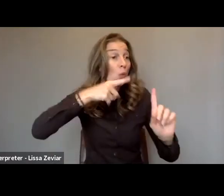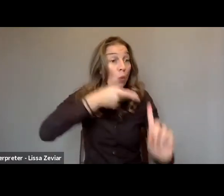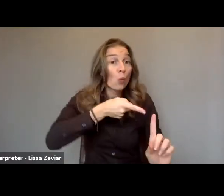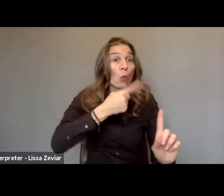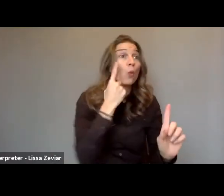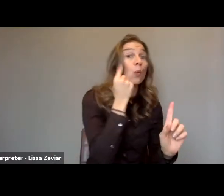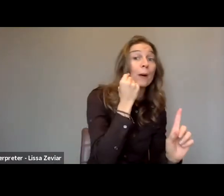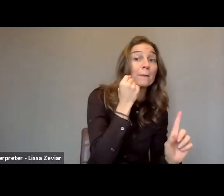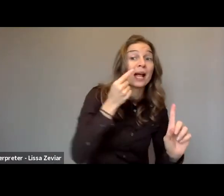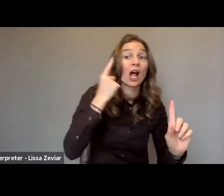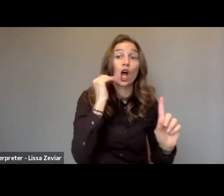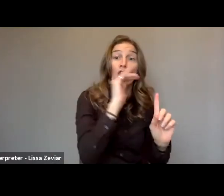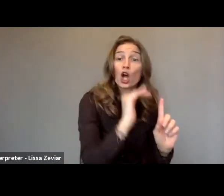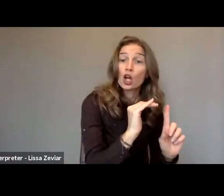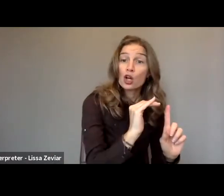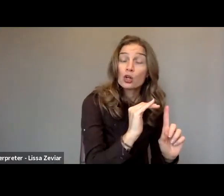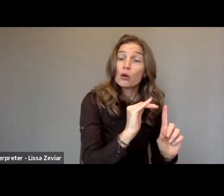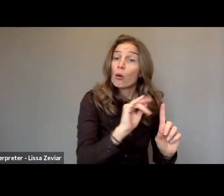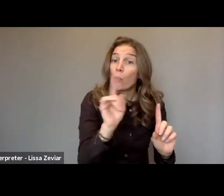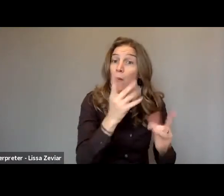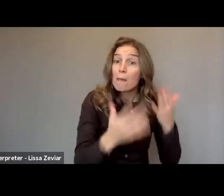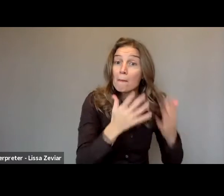perhaps also, the impact of violence against women